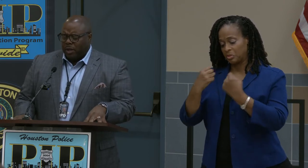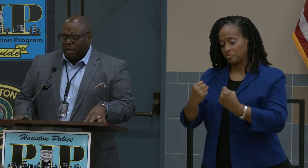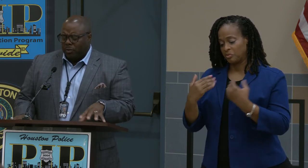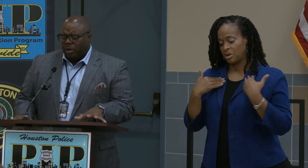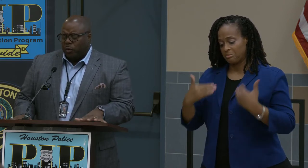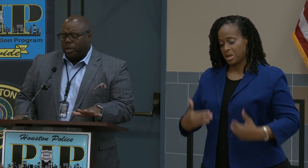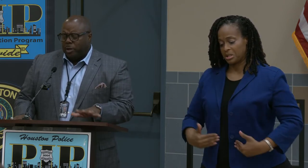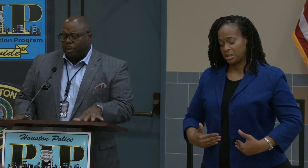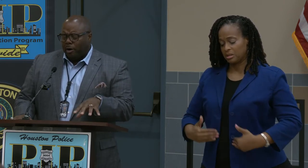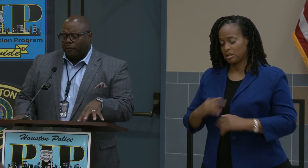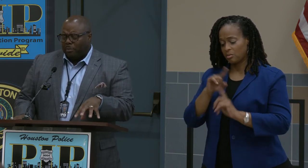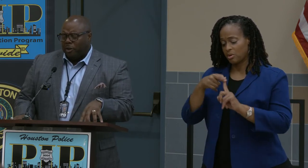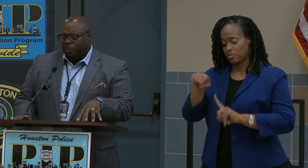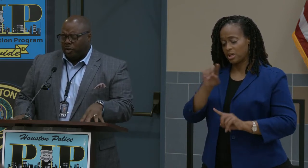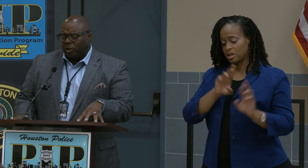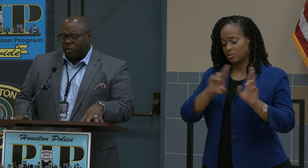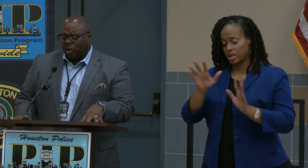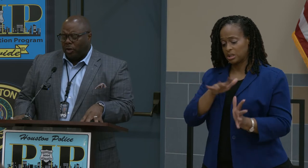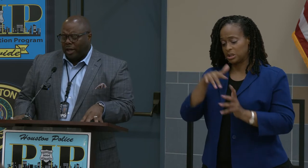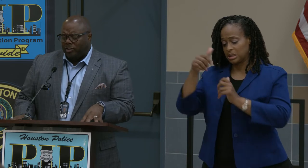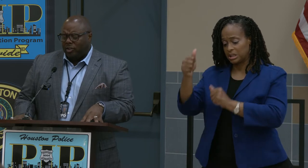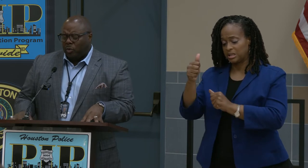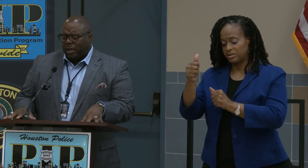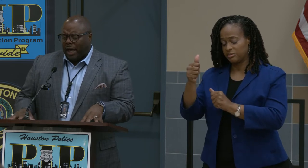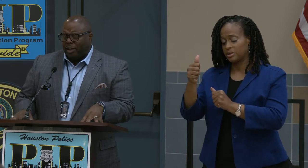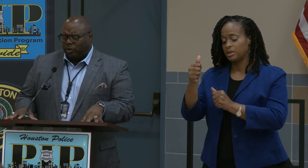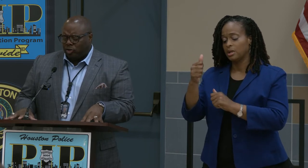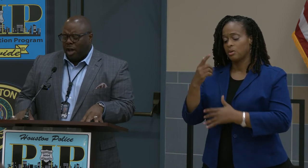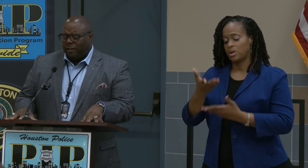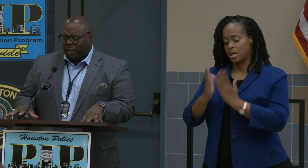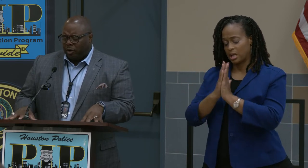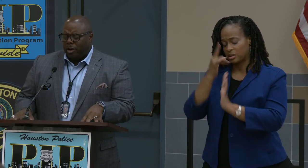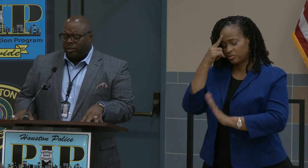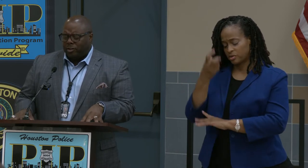And when we depart from this particular location, we ask for traveling grace